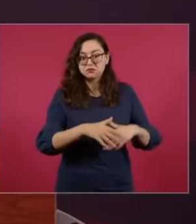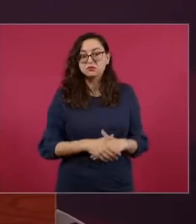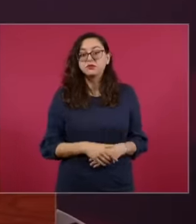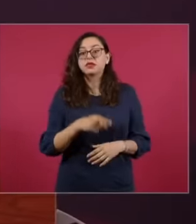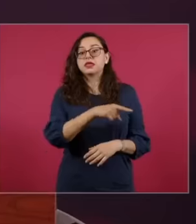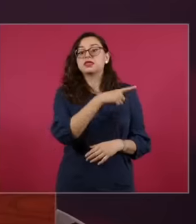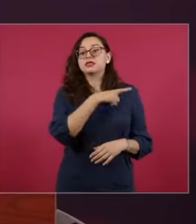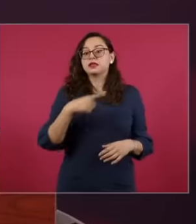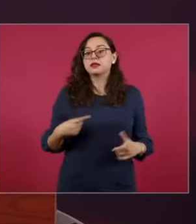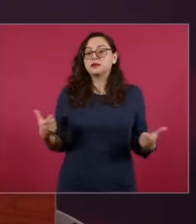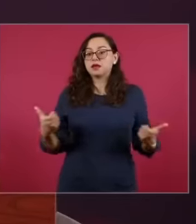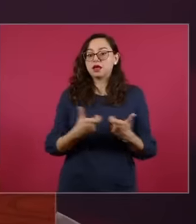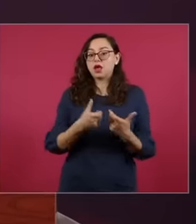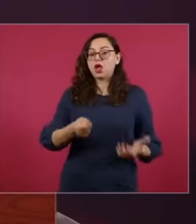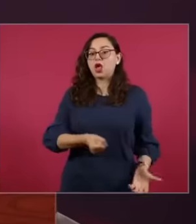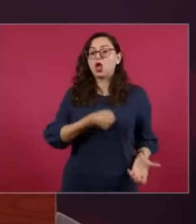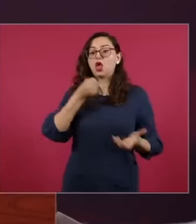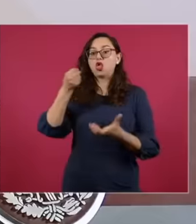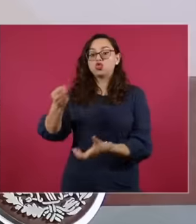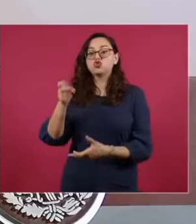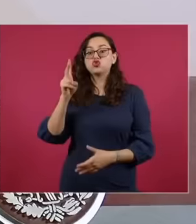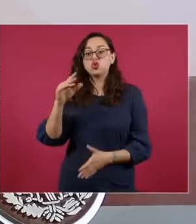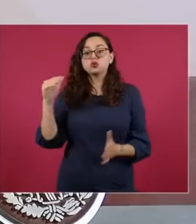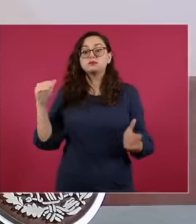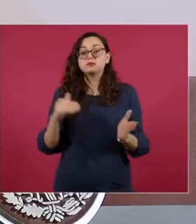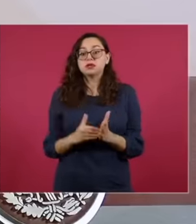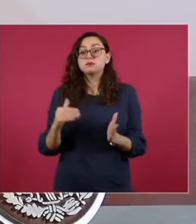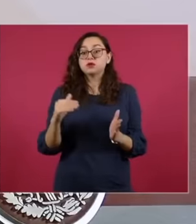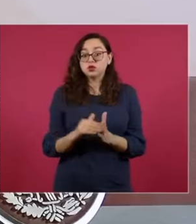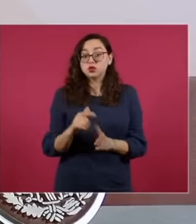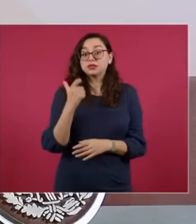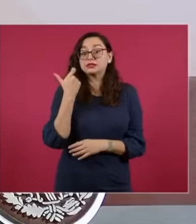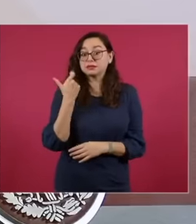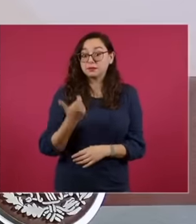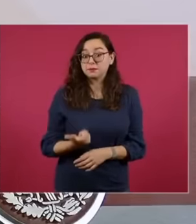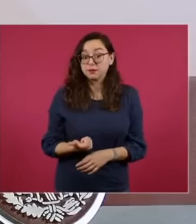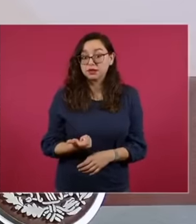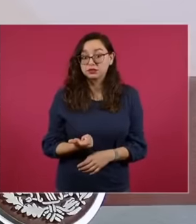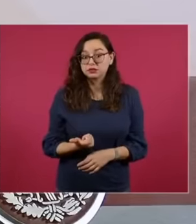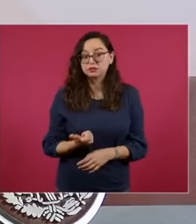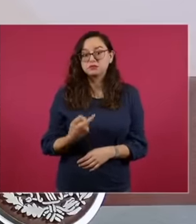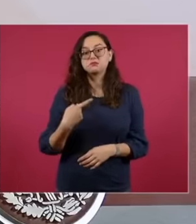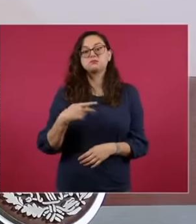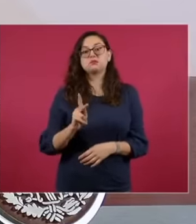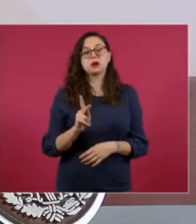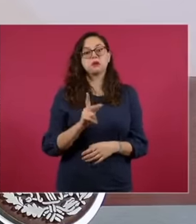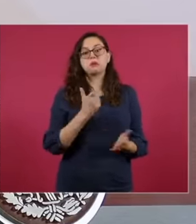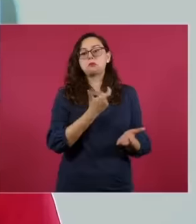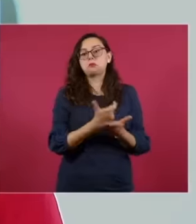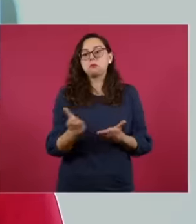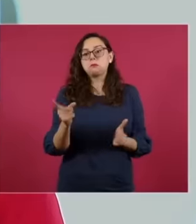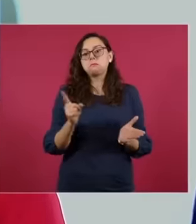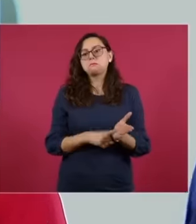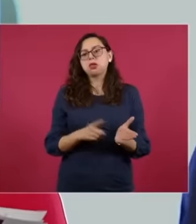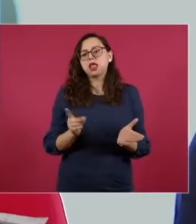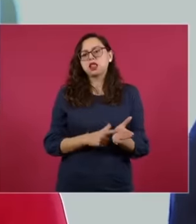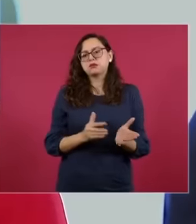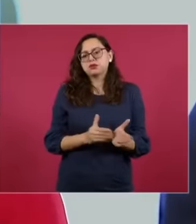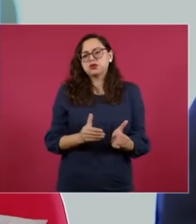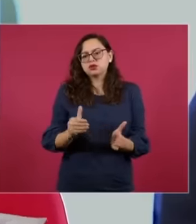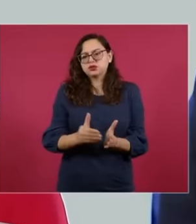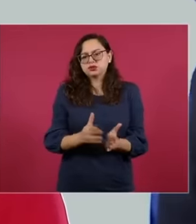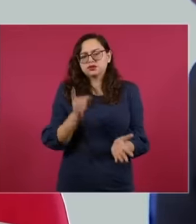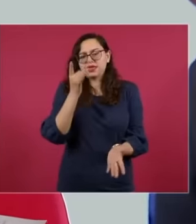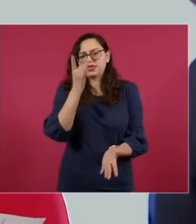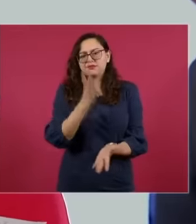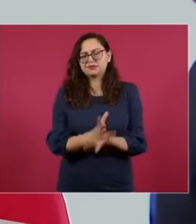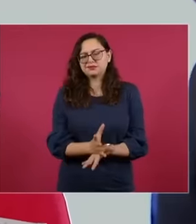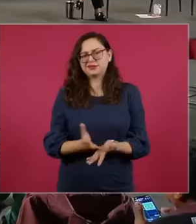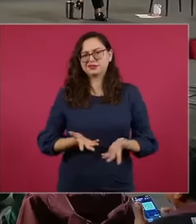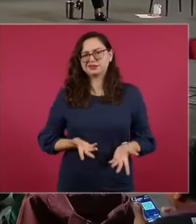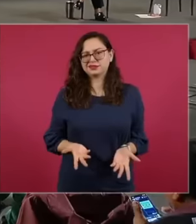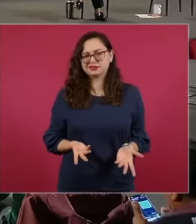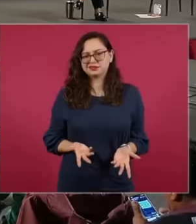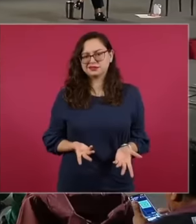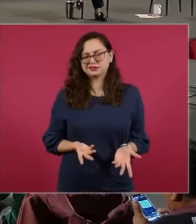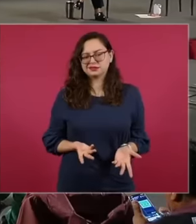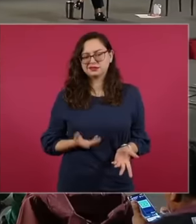million pesos, only 1,000 million pesos were given. next please the trust